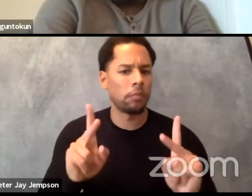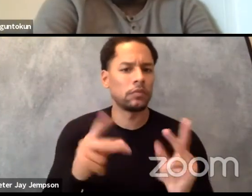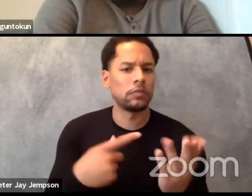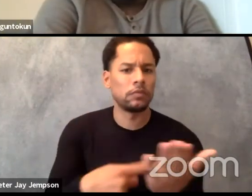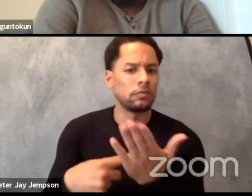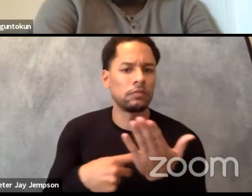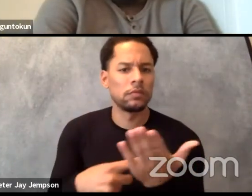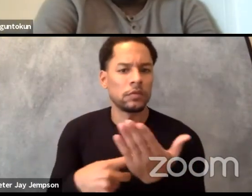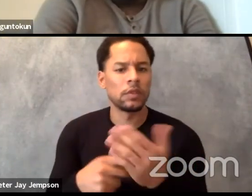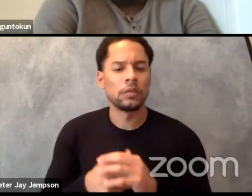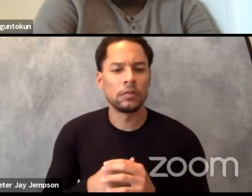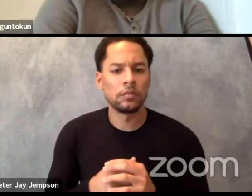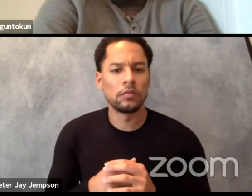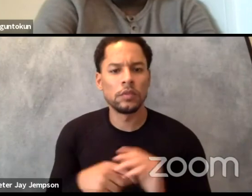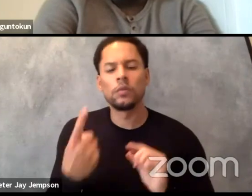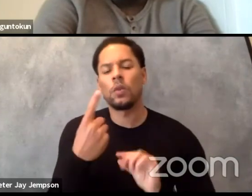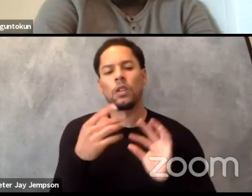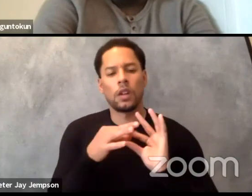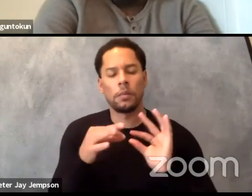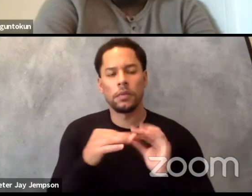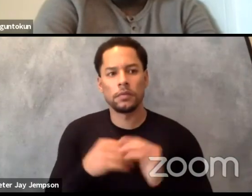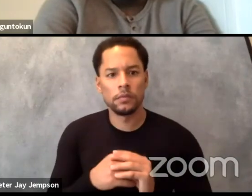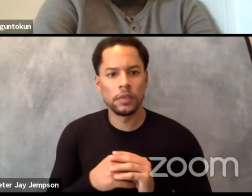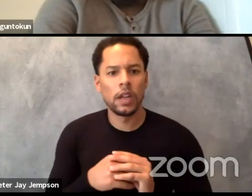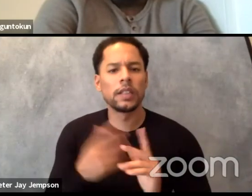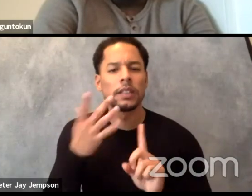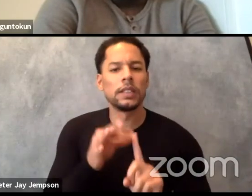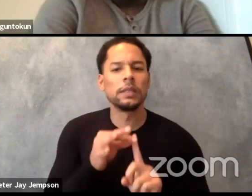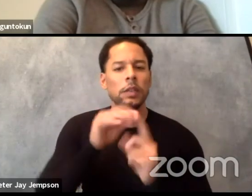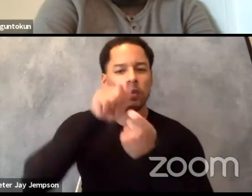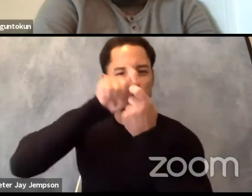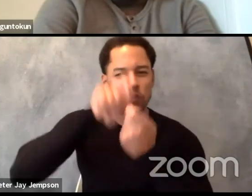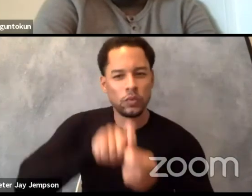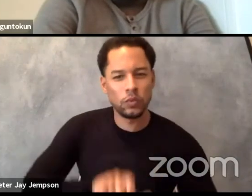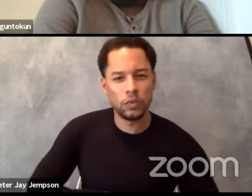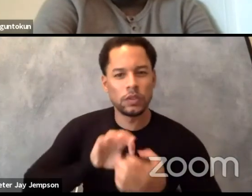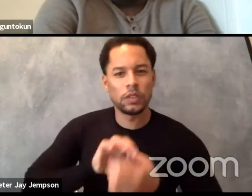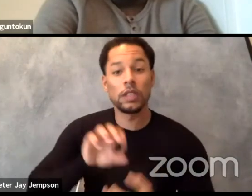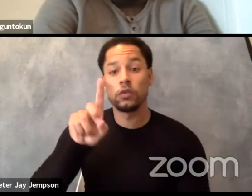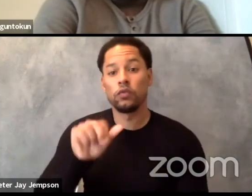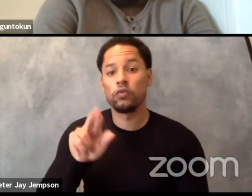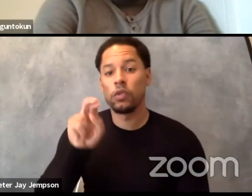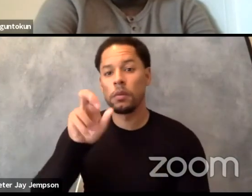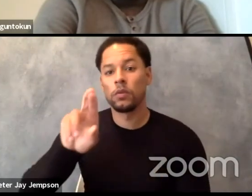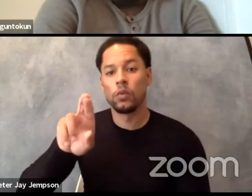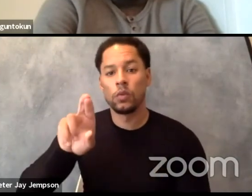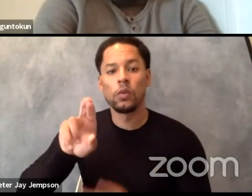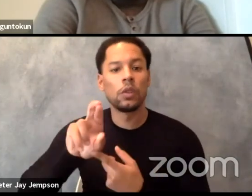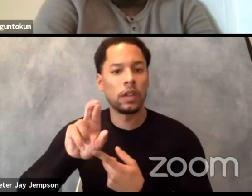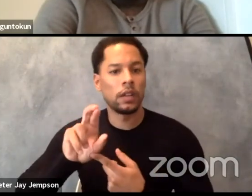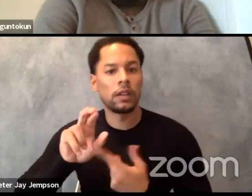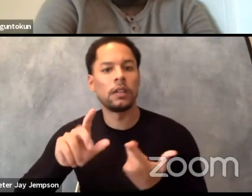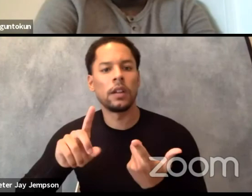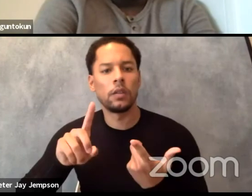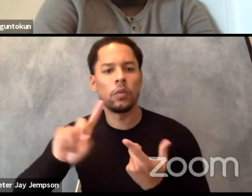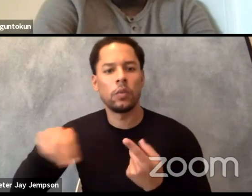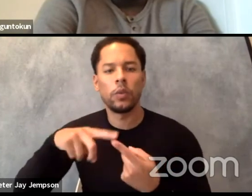is the idea of nuance dramaturgy or dramaturgy of nuance and what that means as we think about decolonization, as we think about working